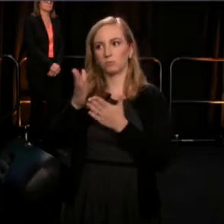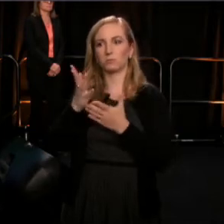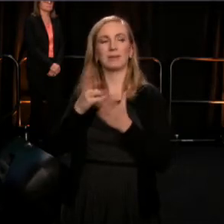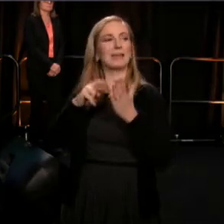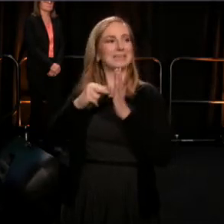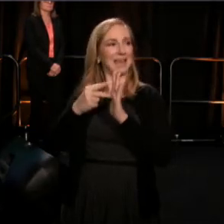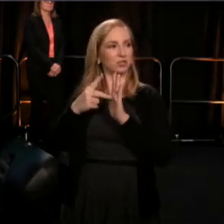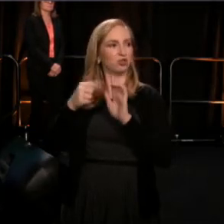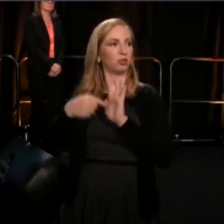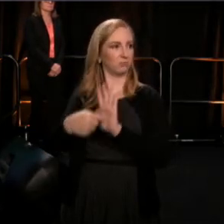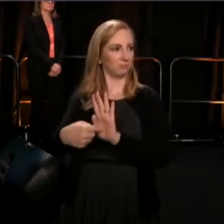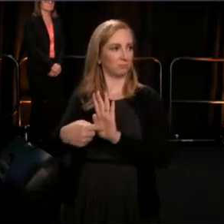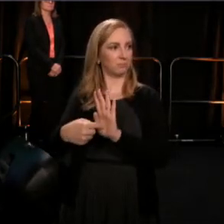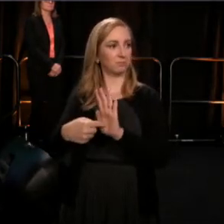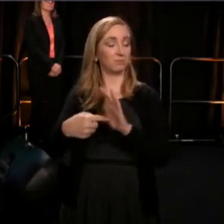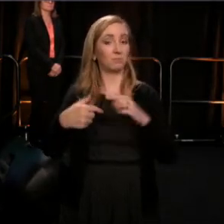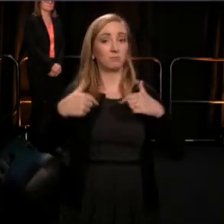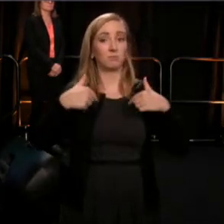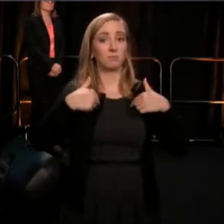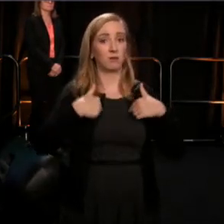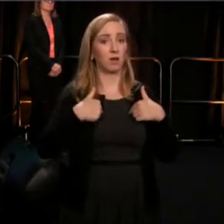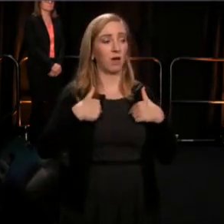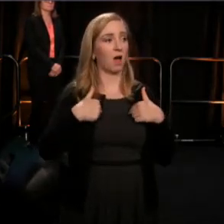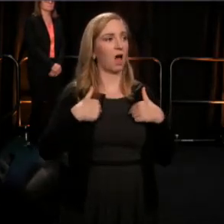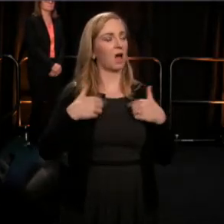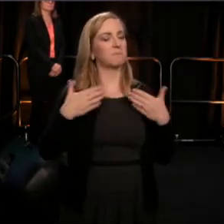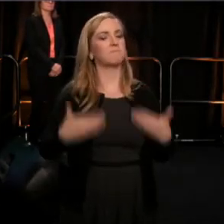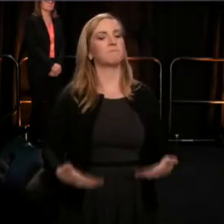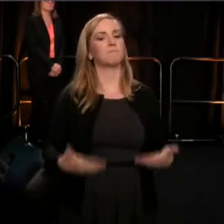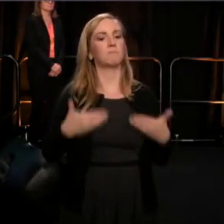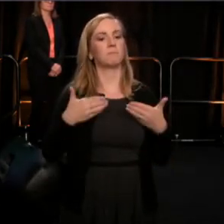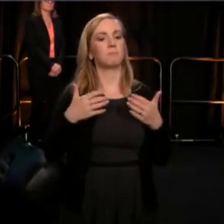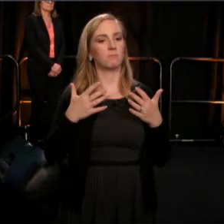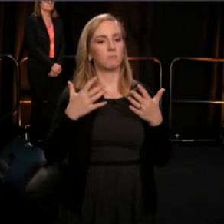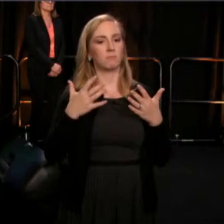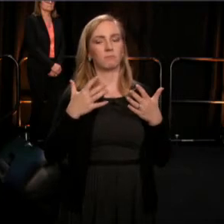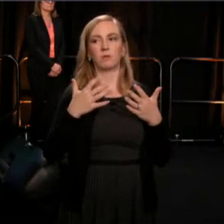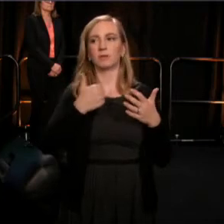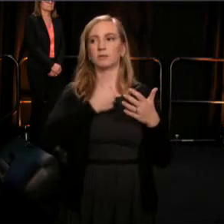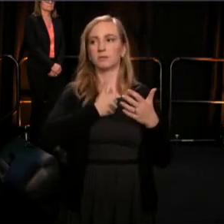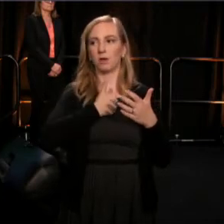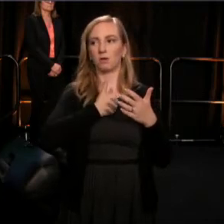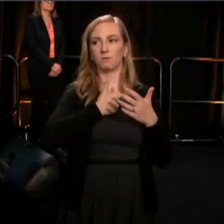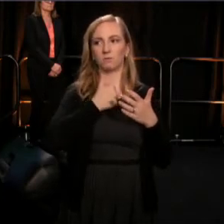I stand myself in my art squarely, on the self defining ground of the slave quarters,